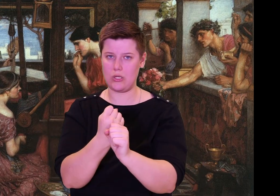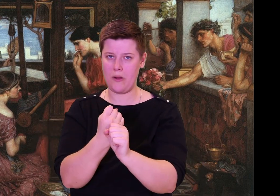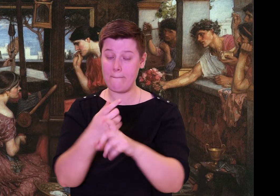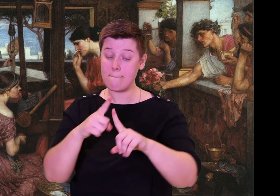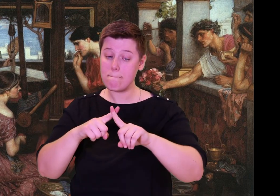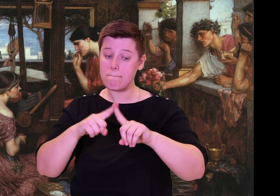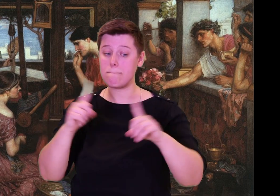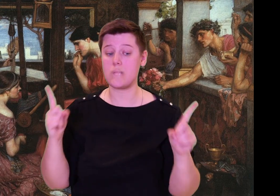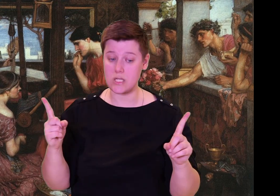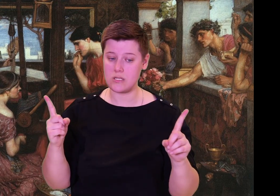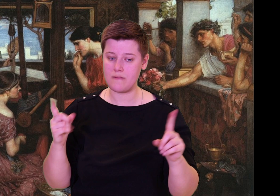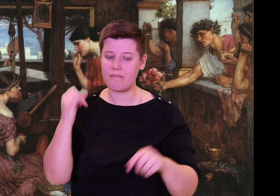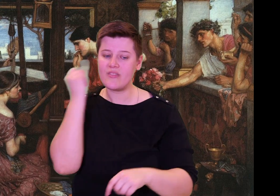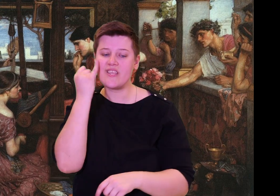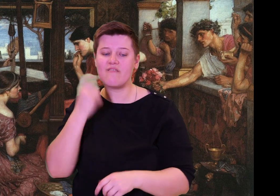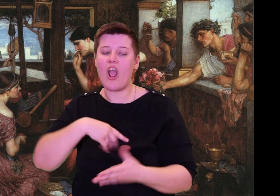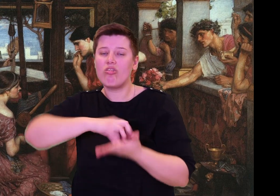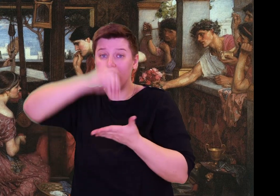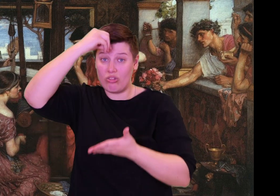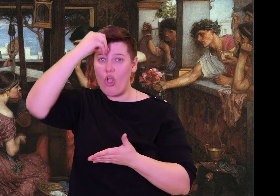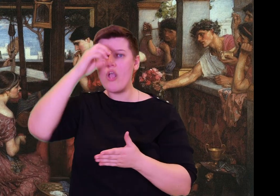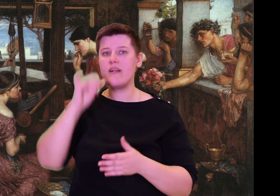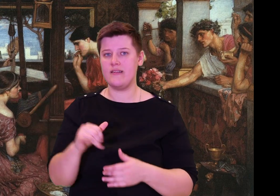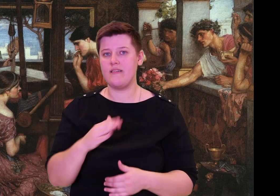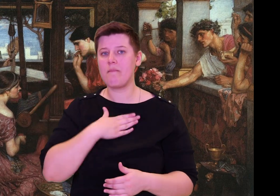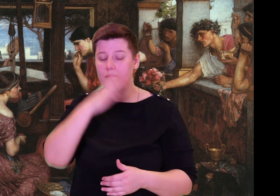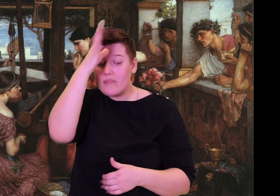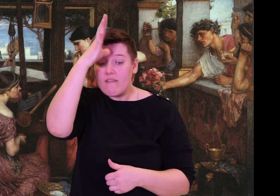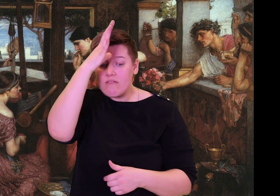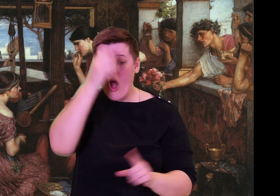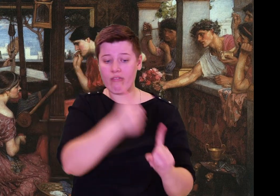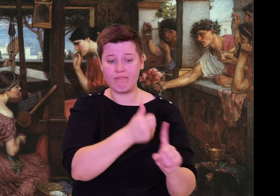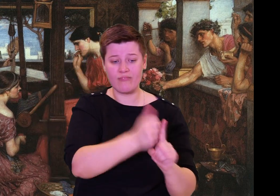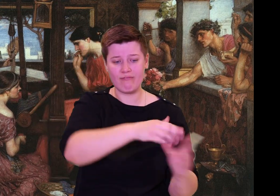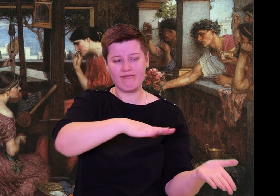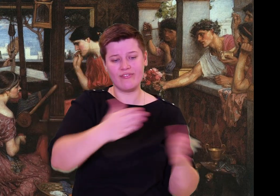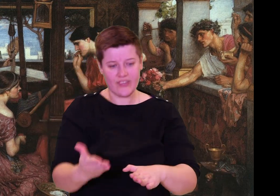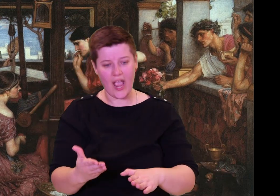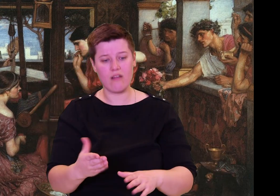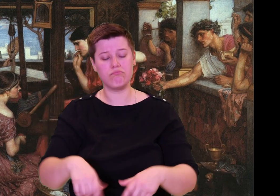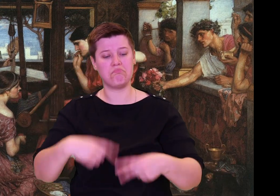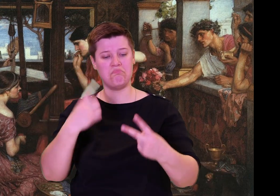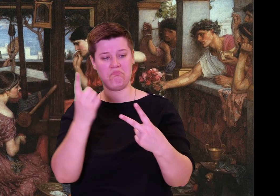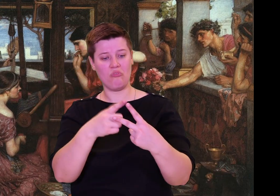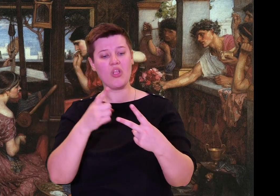tomb and hold the funeral rites as he deserves, and I will give my mother to a new husband."